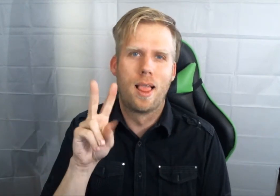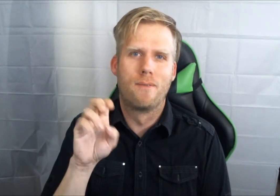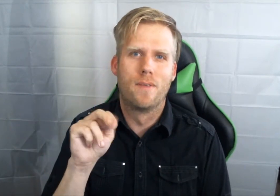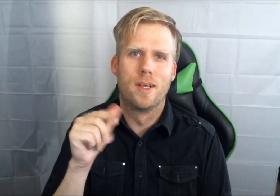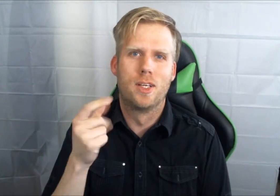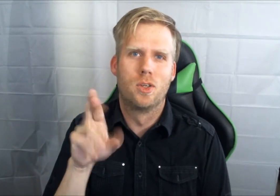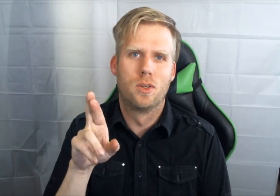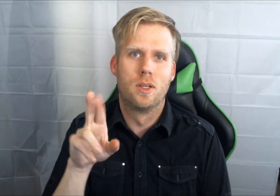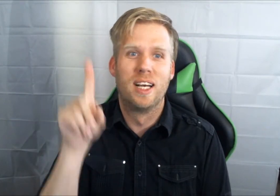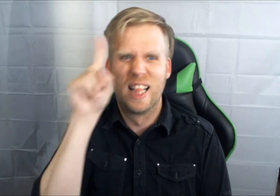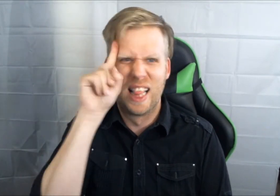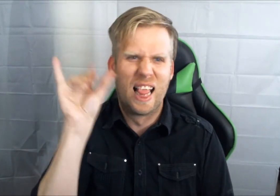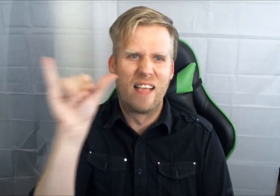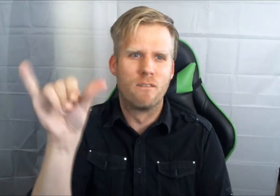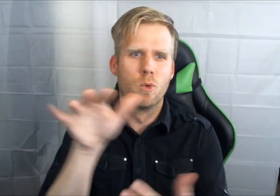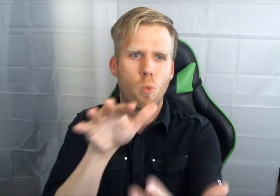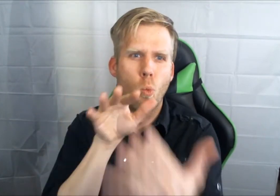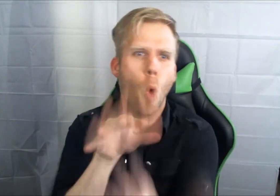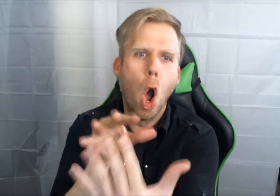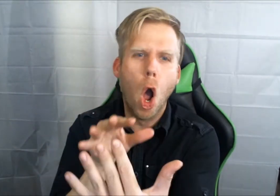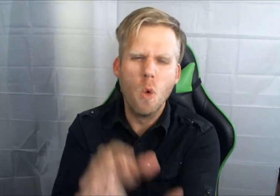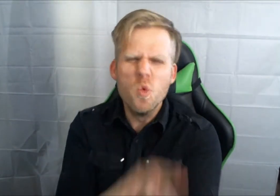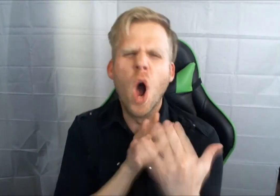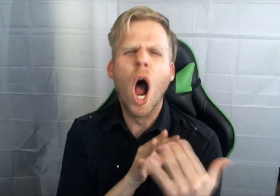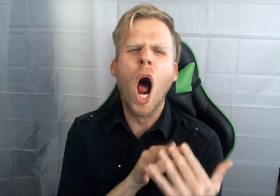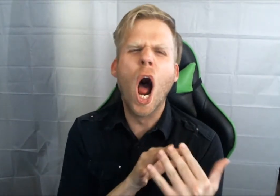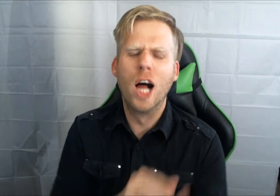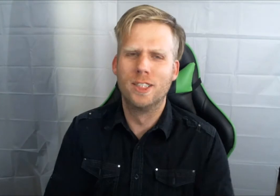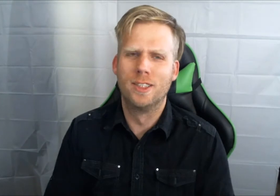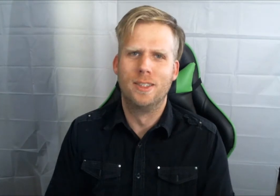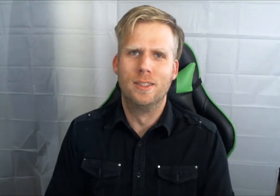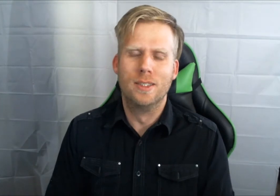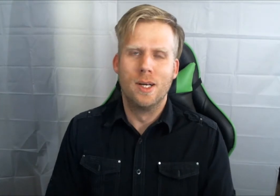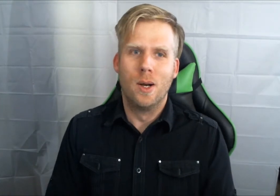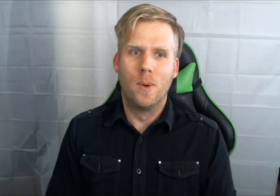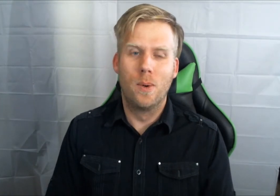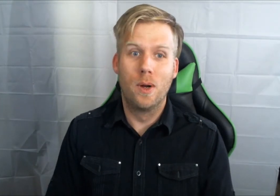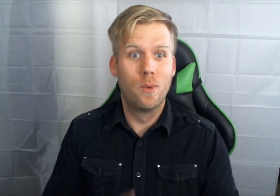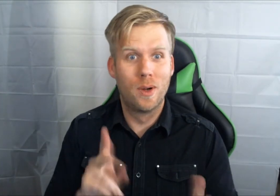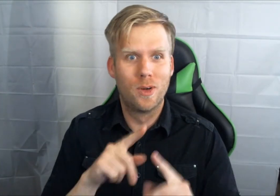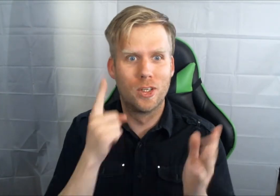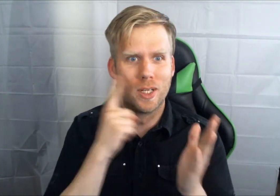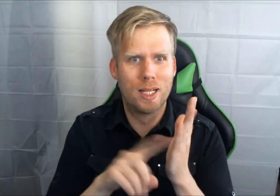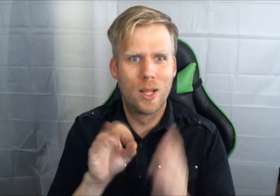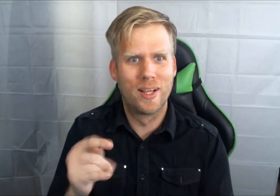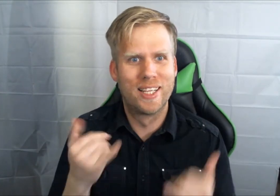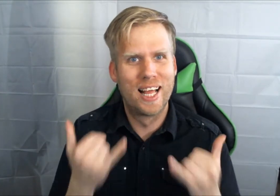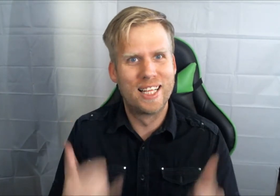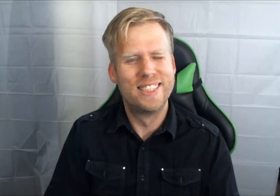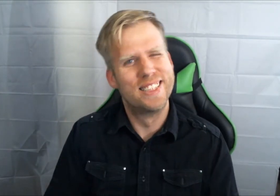Called Avengers Infinity WAR!!! WAR!!! Now let check it out..